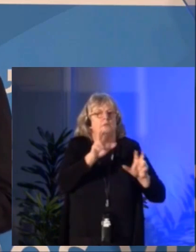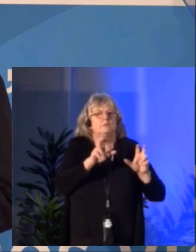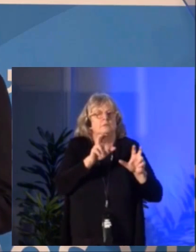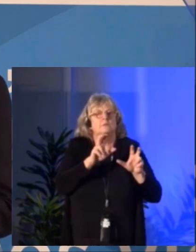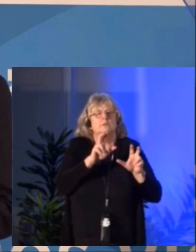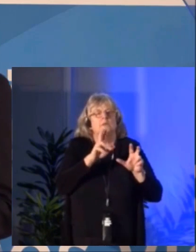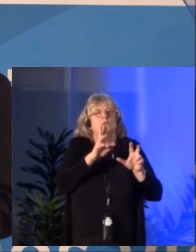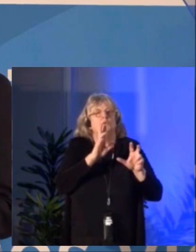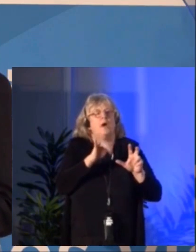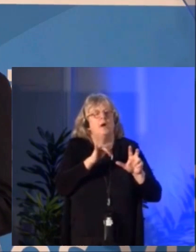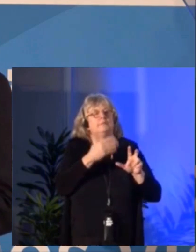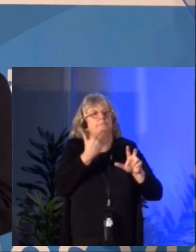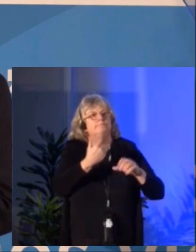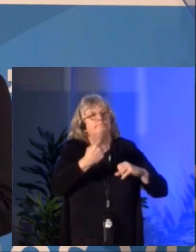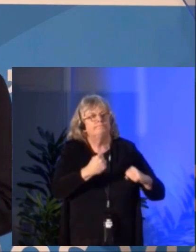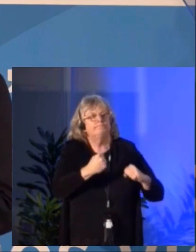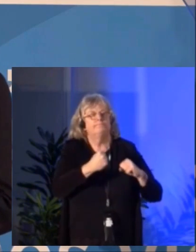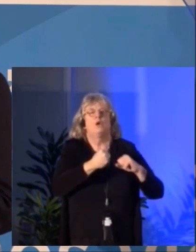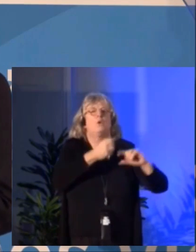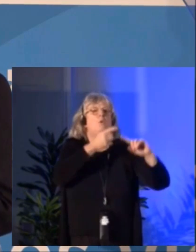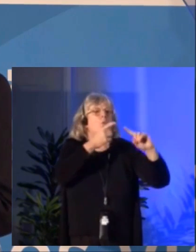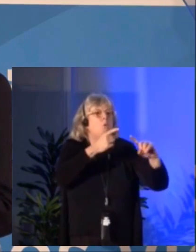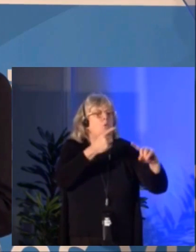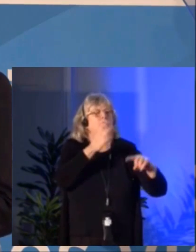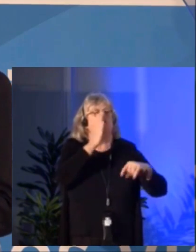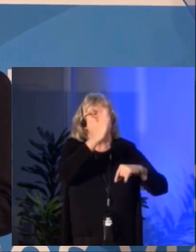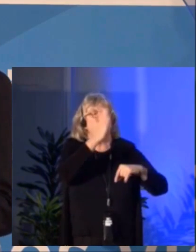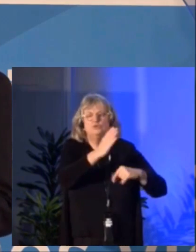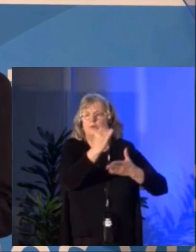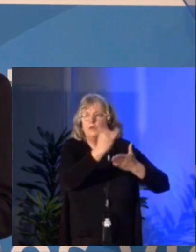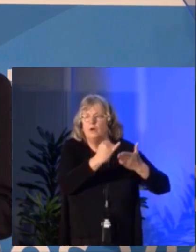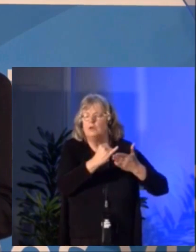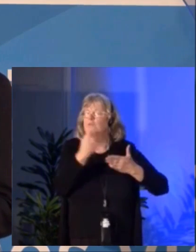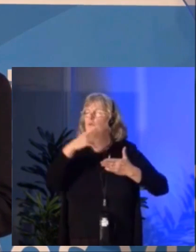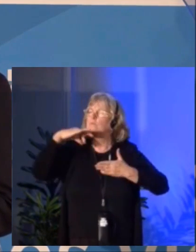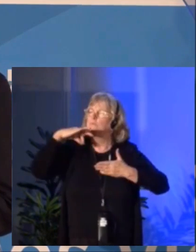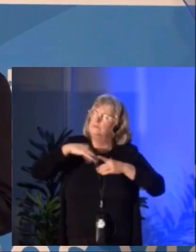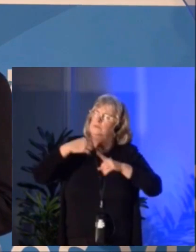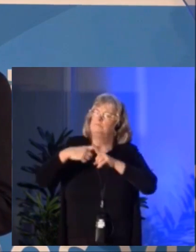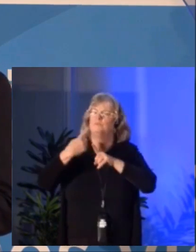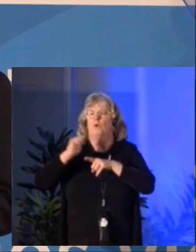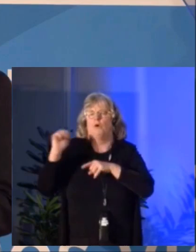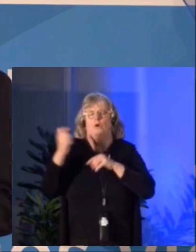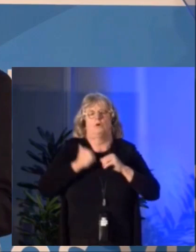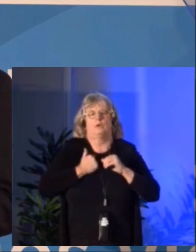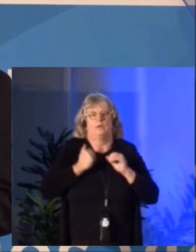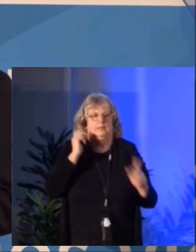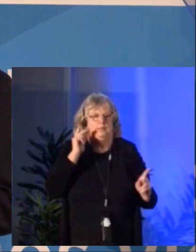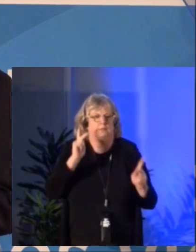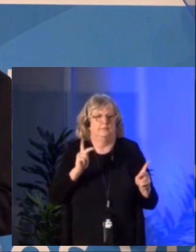dollars in order to meet structuring measurable goals for the future of the arts and for the benefit of all Canadians.